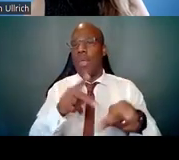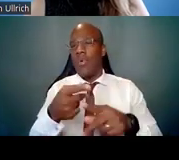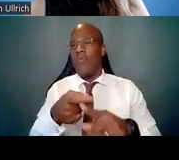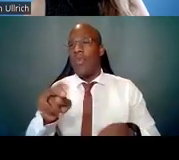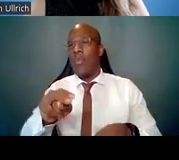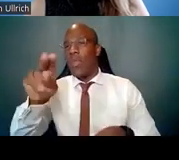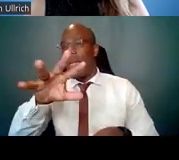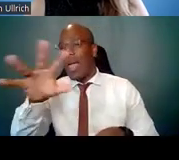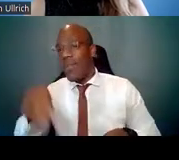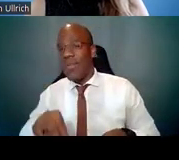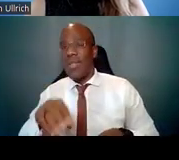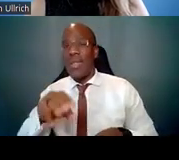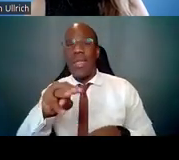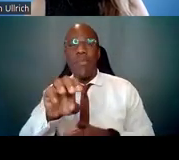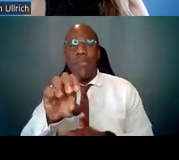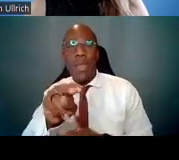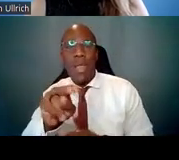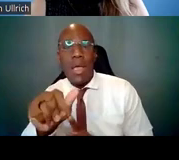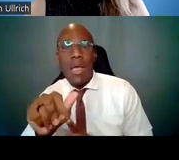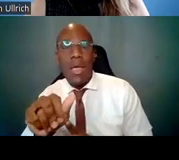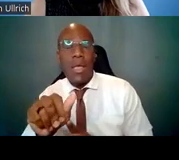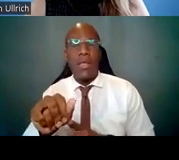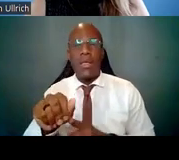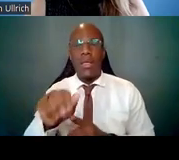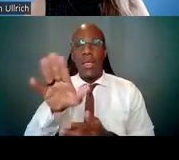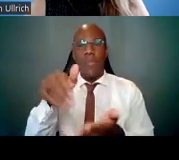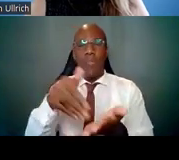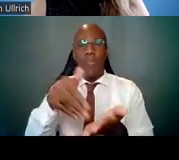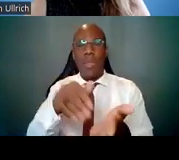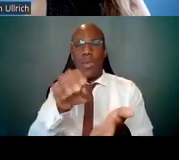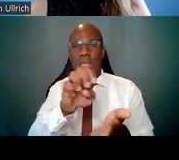or MENA, are not specifically mentioned in the notice?